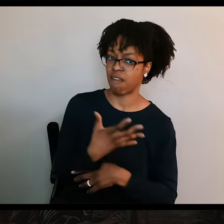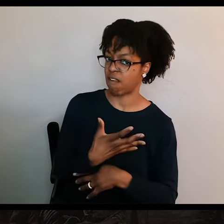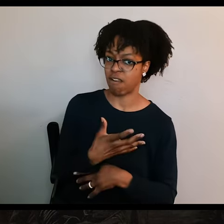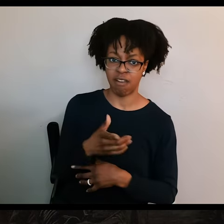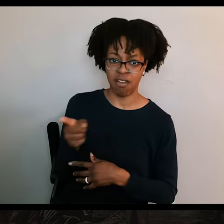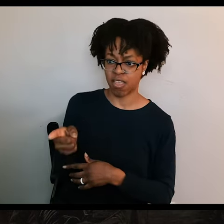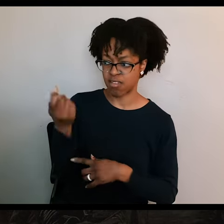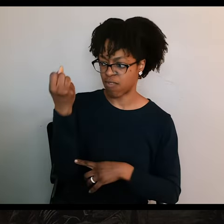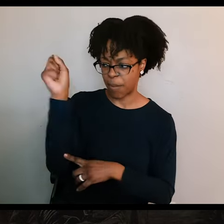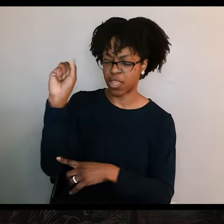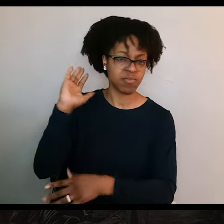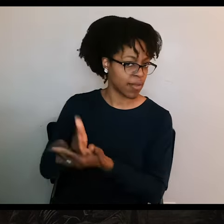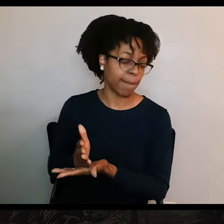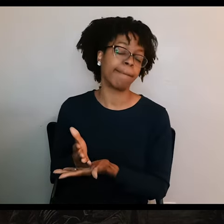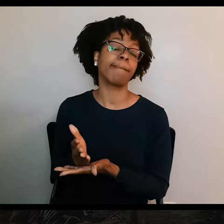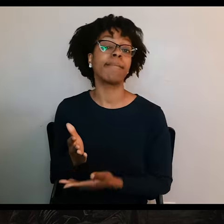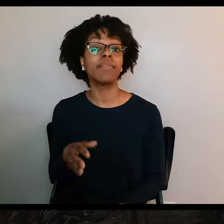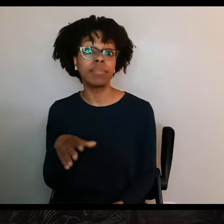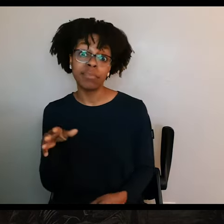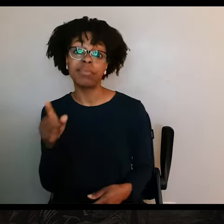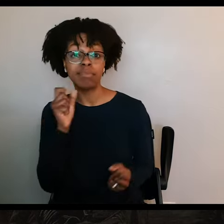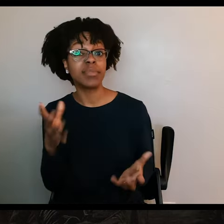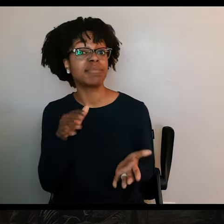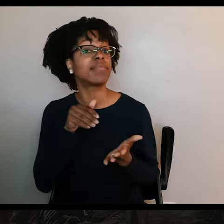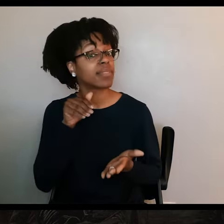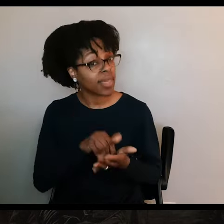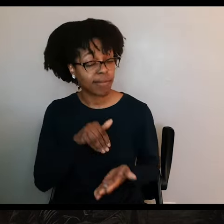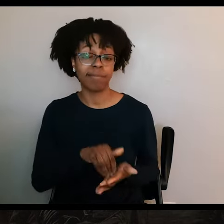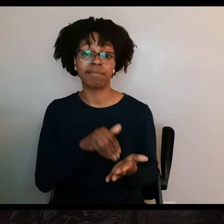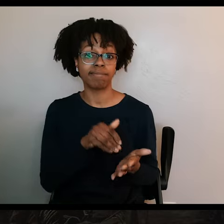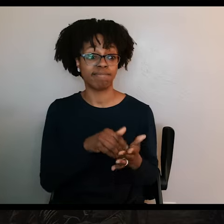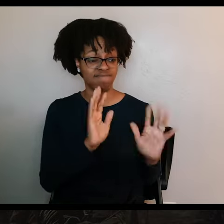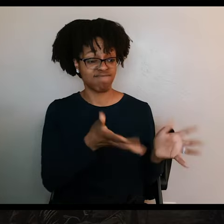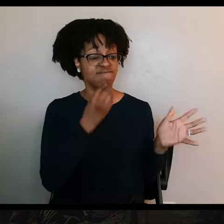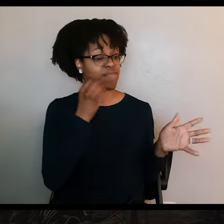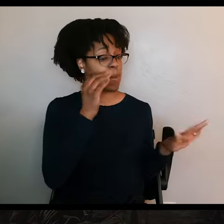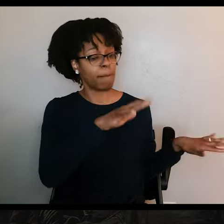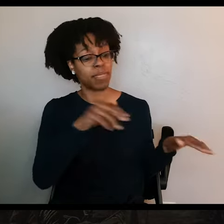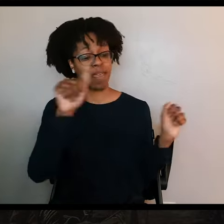scare Texans into giving up the rebellion. And thousands did abandon their homes and run toward the United States,